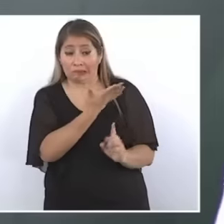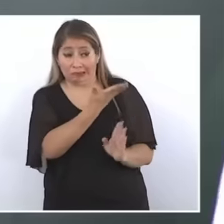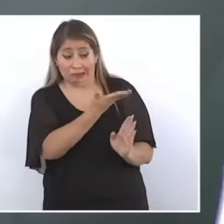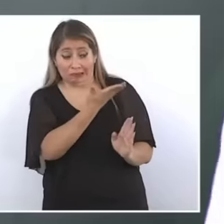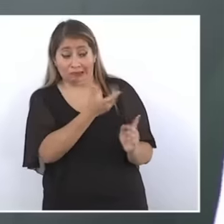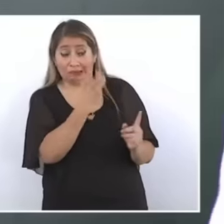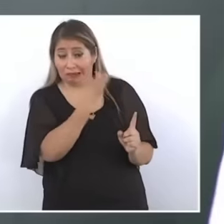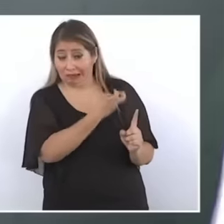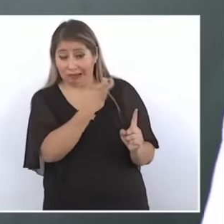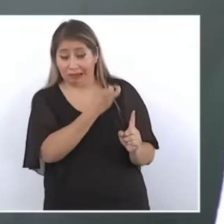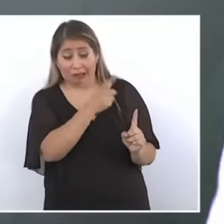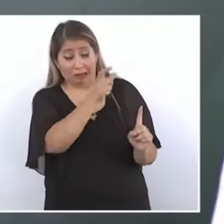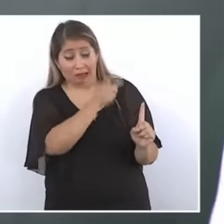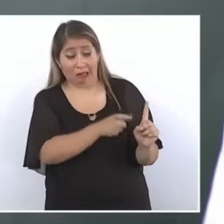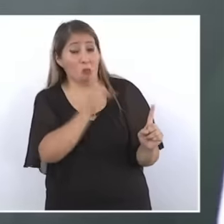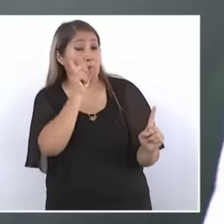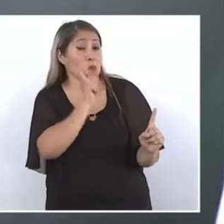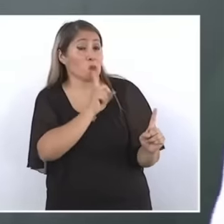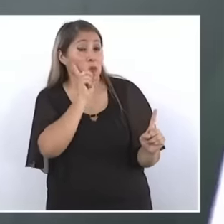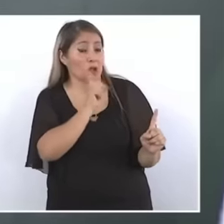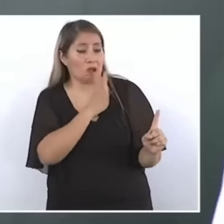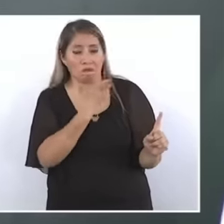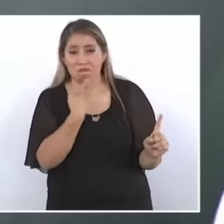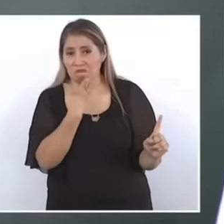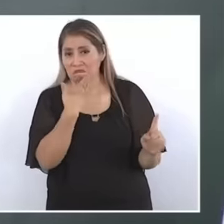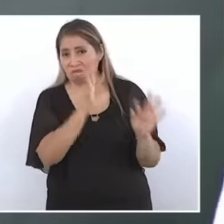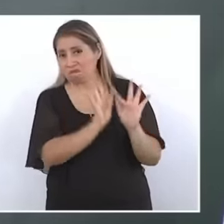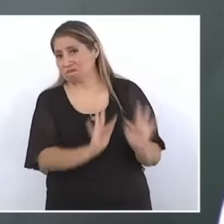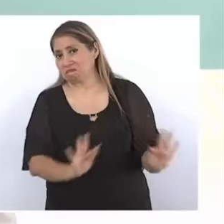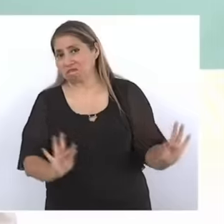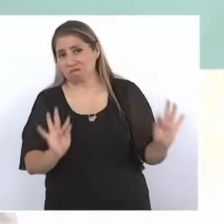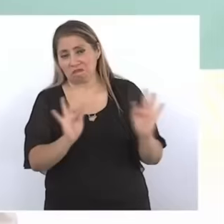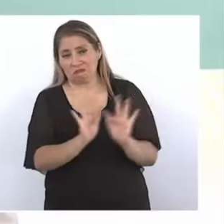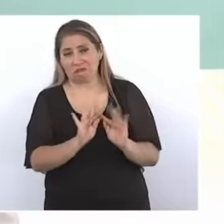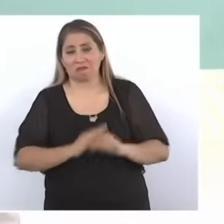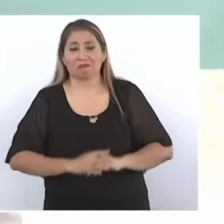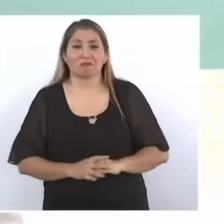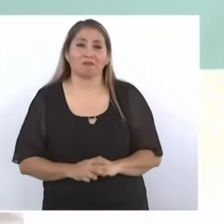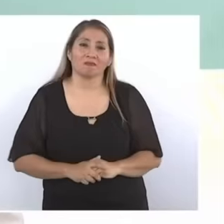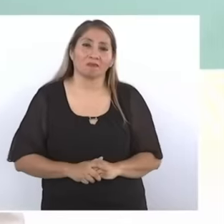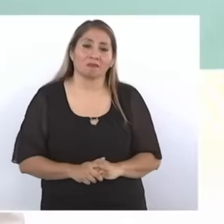exceptional and